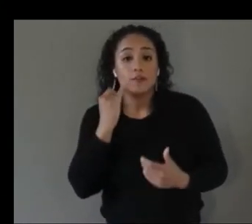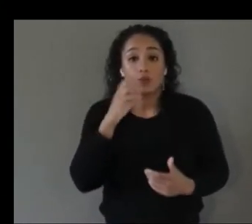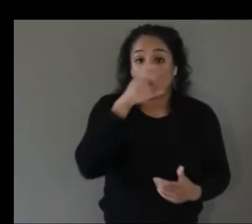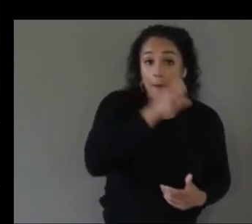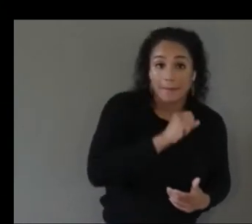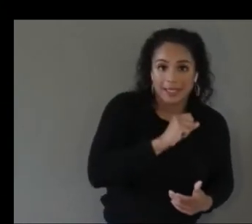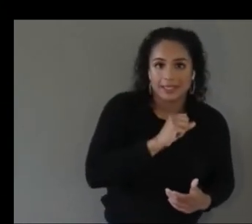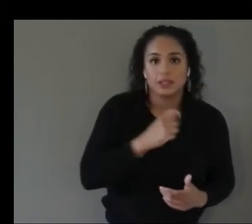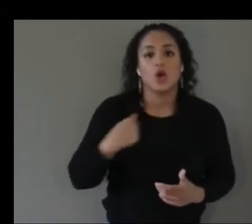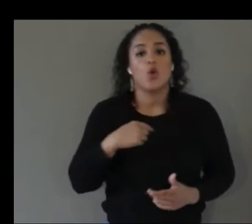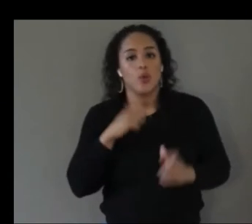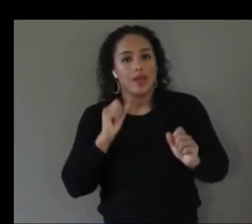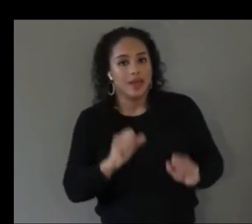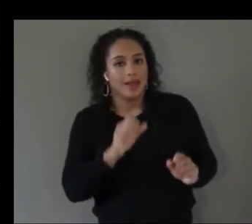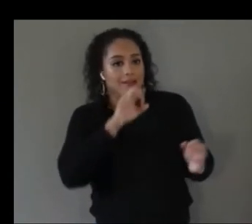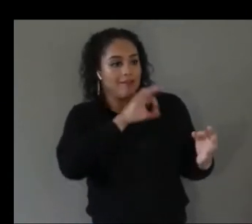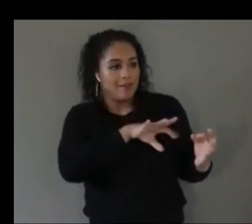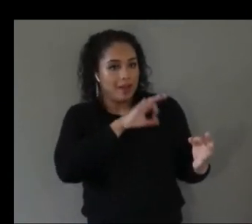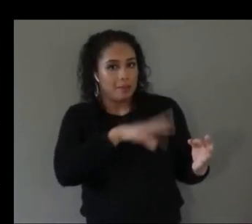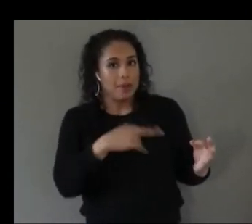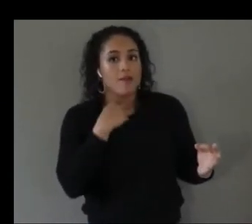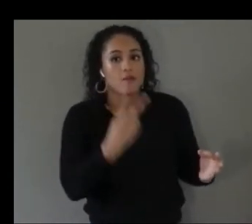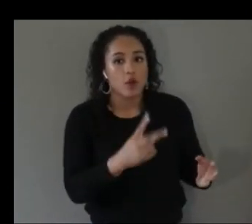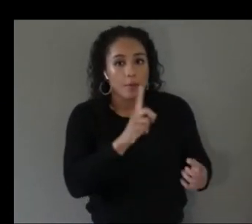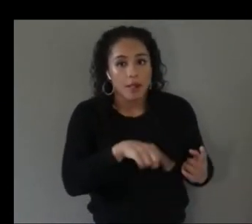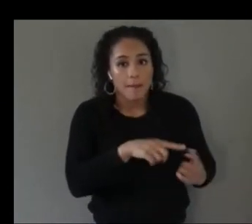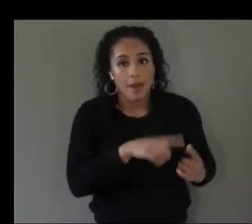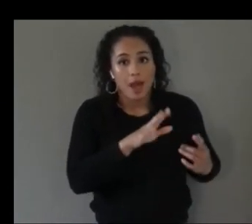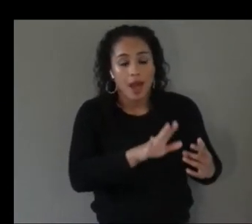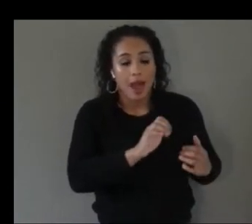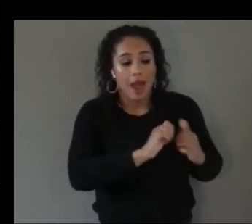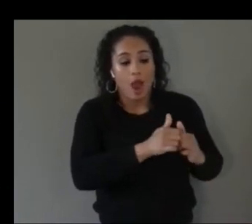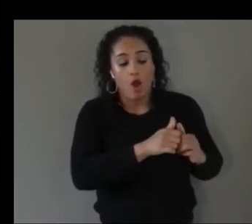uh sometimes you did it in like literal measurement other times we used metaphors